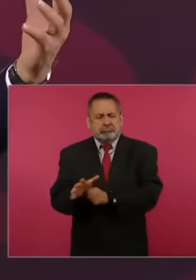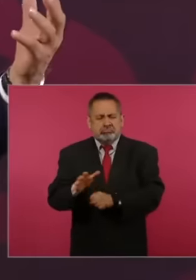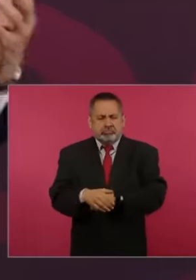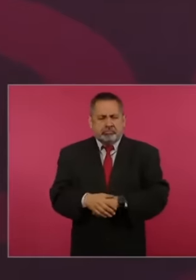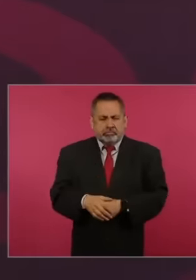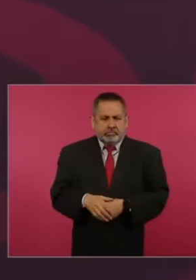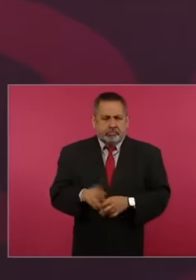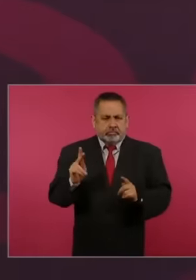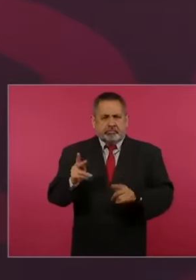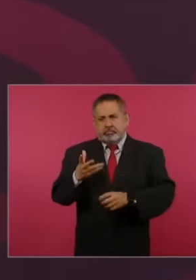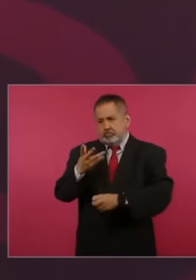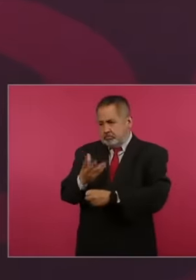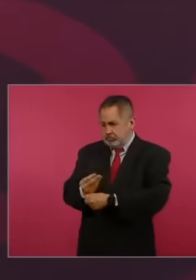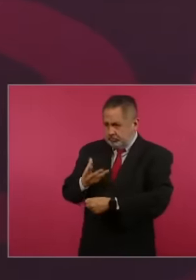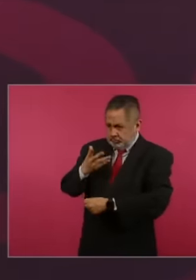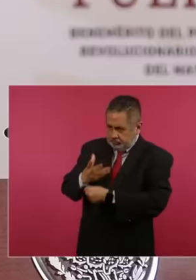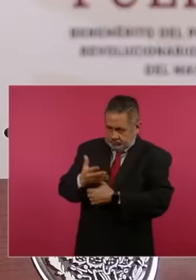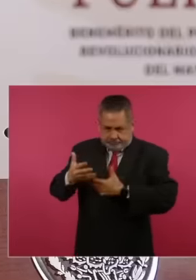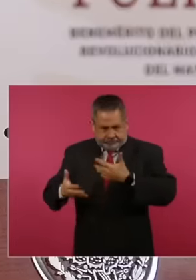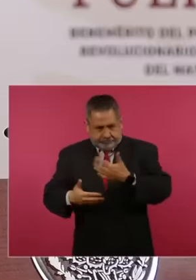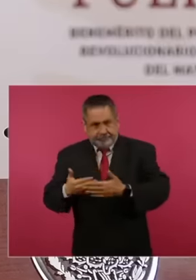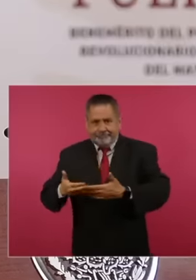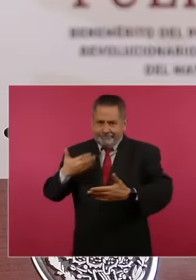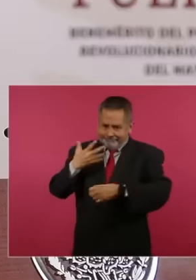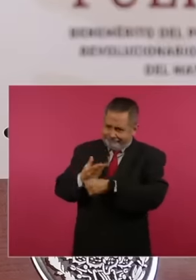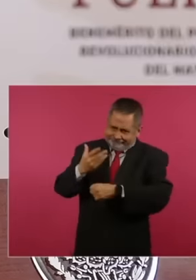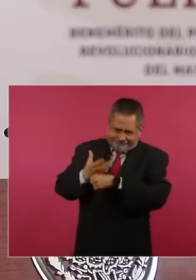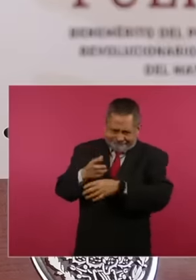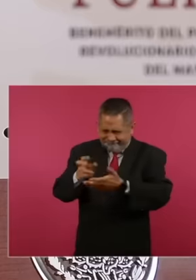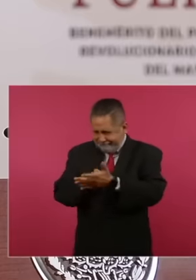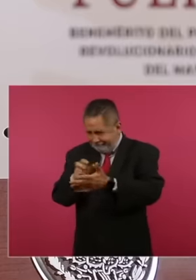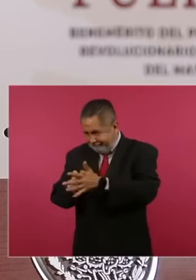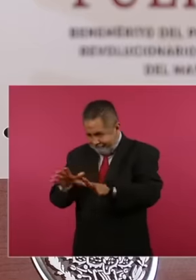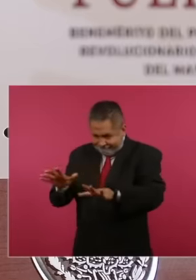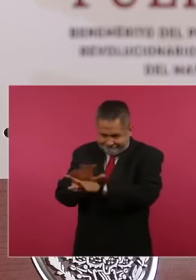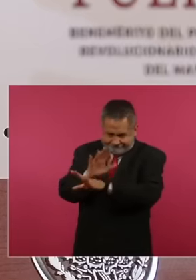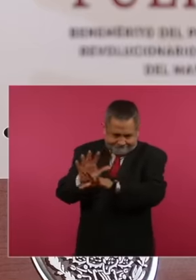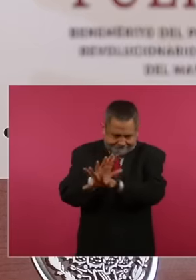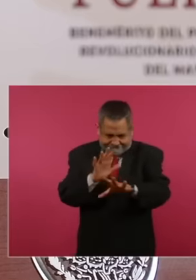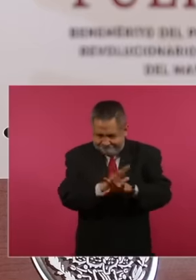a complete transformation has already been carried out in Pemex, the first one ending corruption,